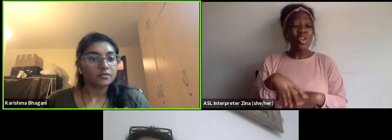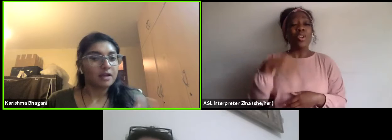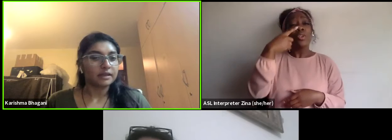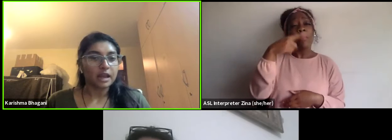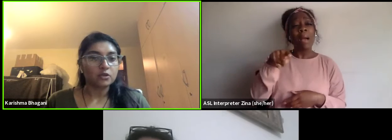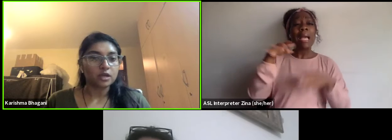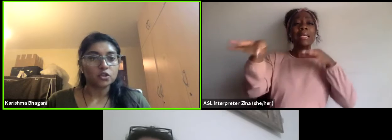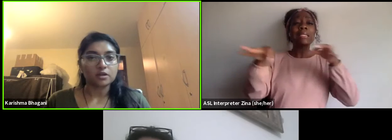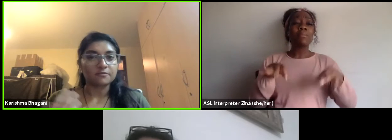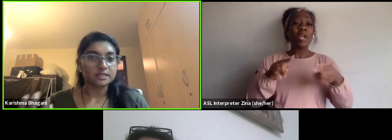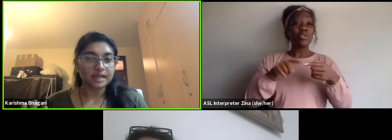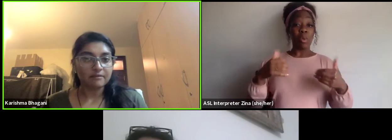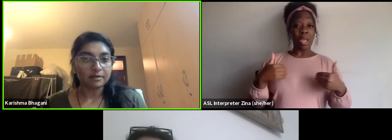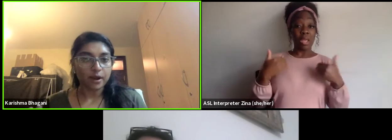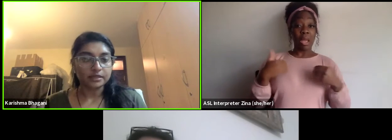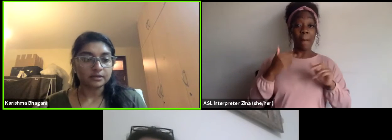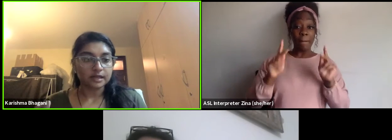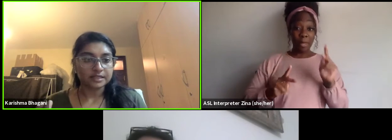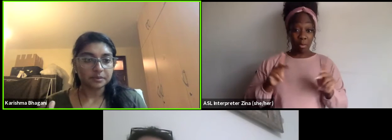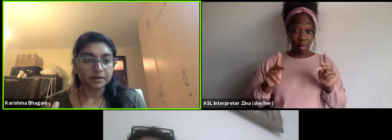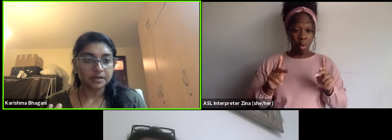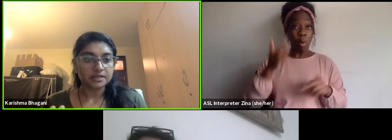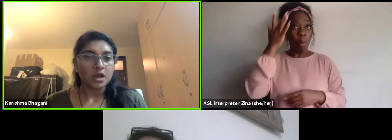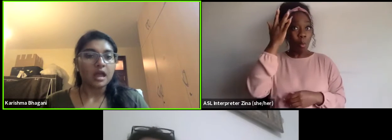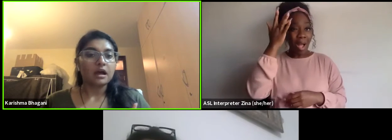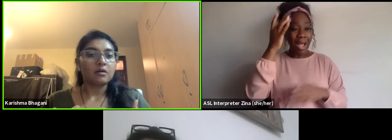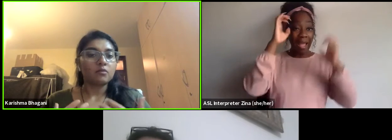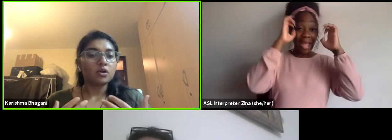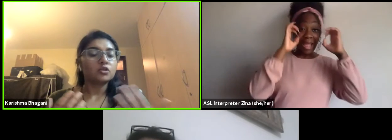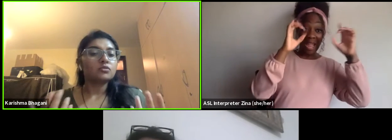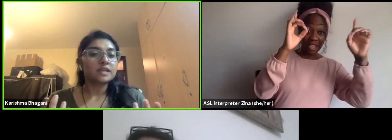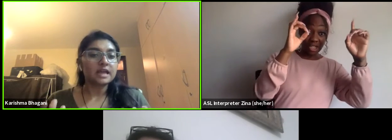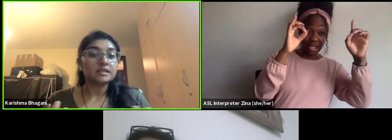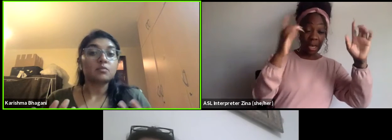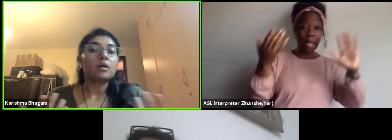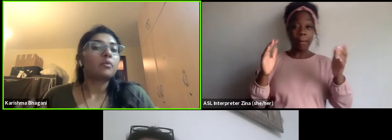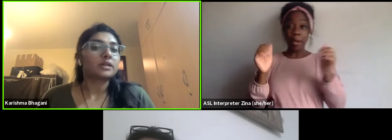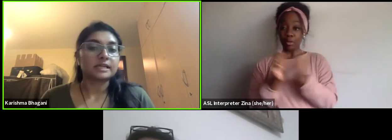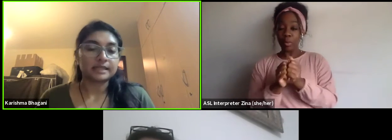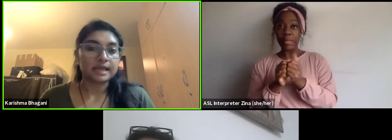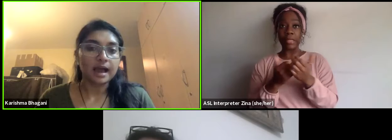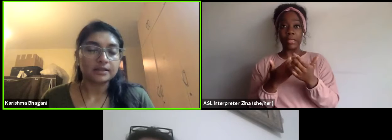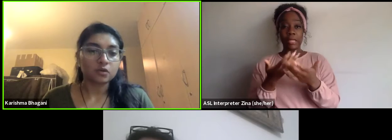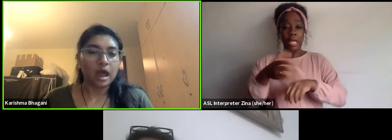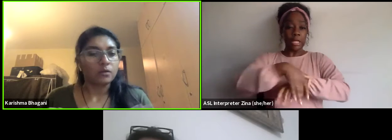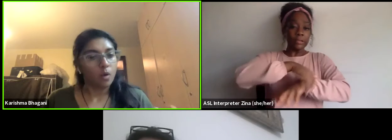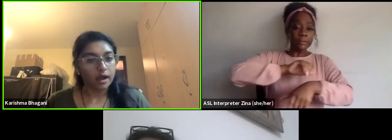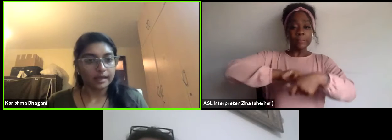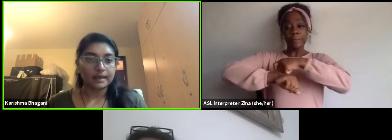of having an education versus having practical experience? What do you say is more important than the arts or, and why?